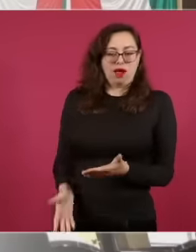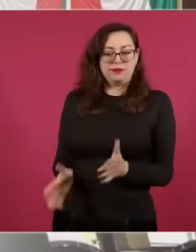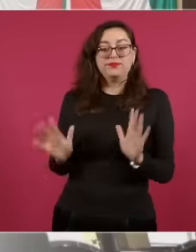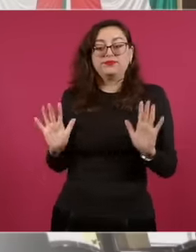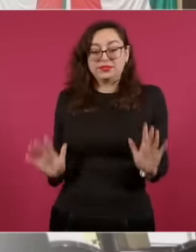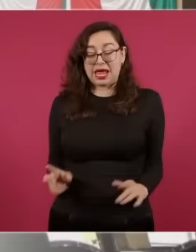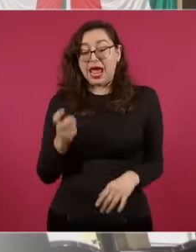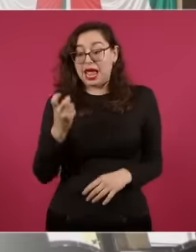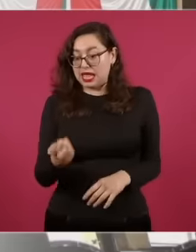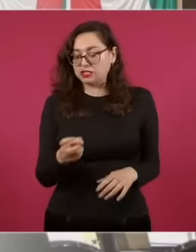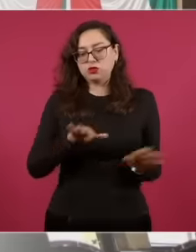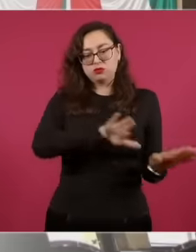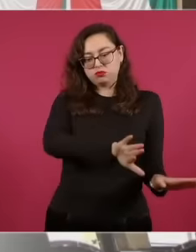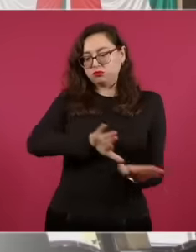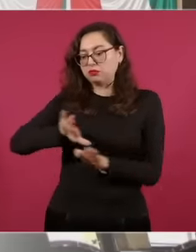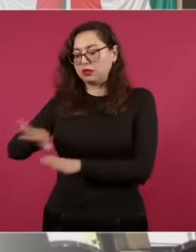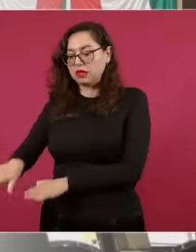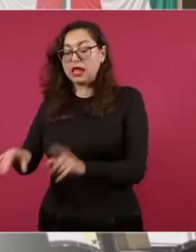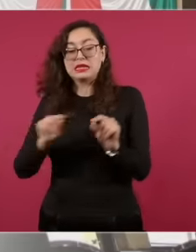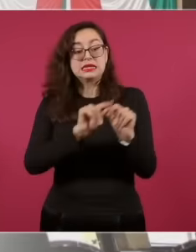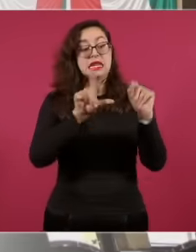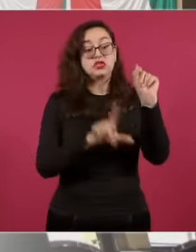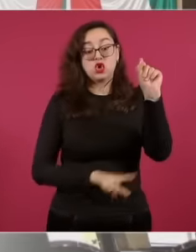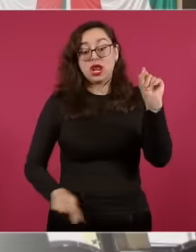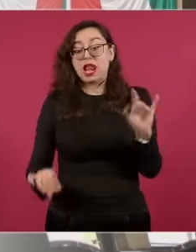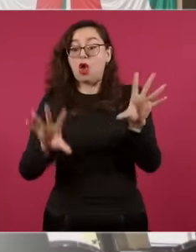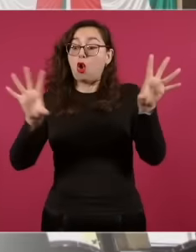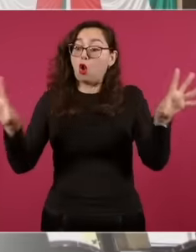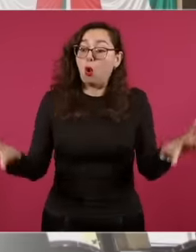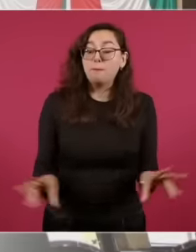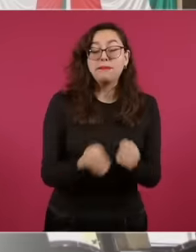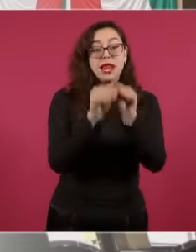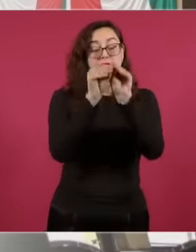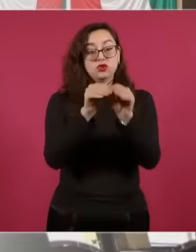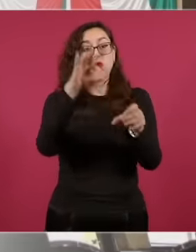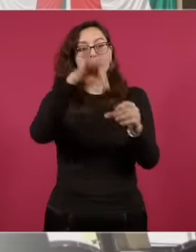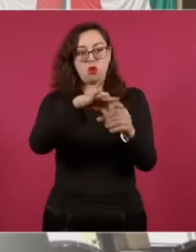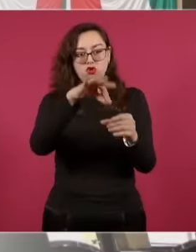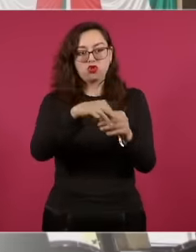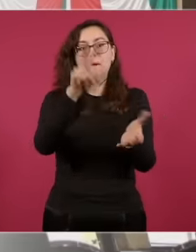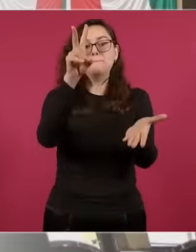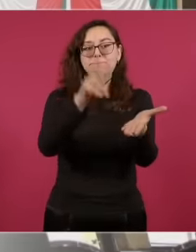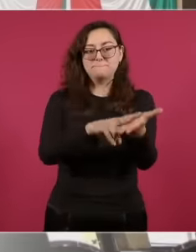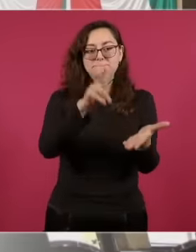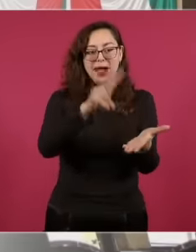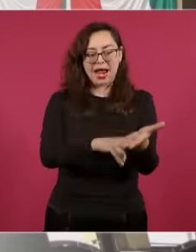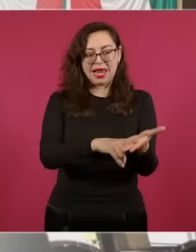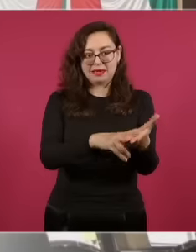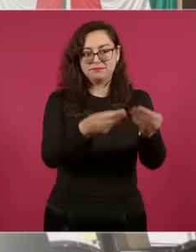the national vote cast, which is essential for the distribution of the multi-member candidates. Here